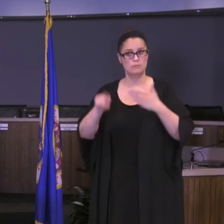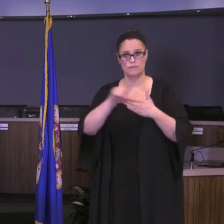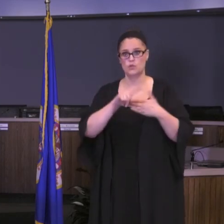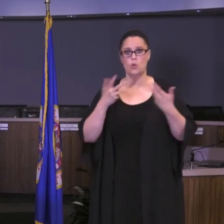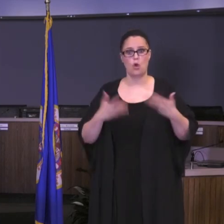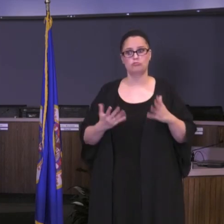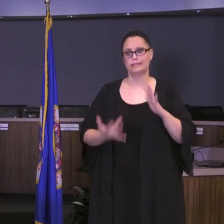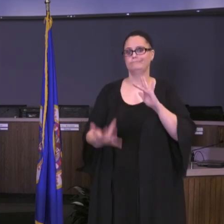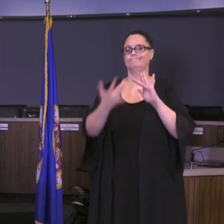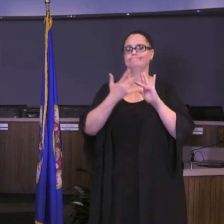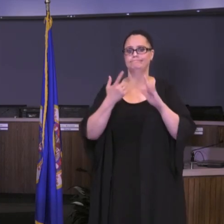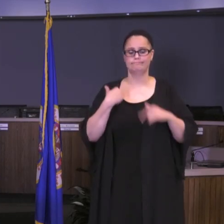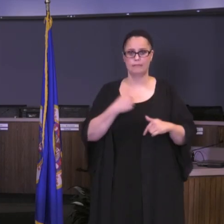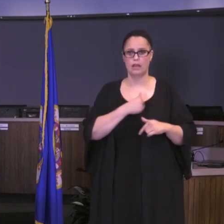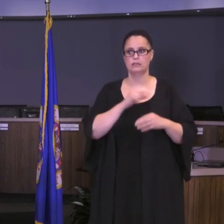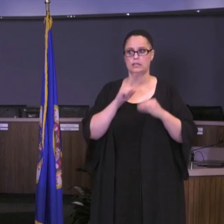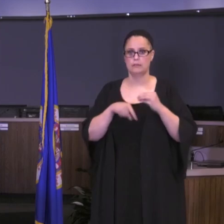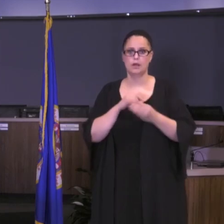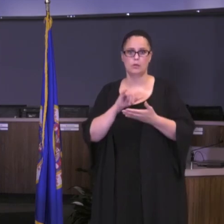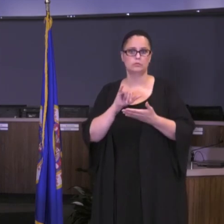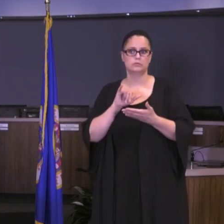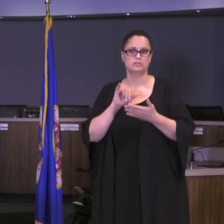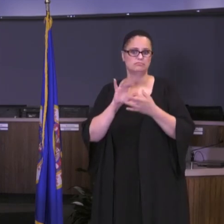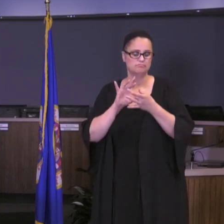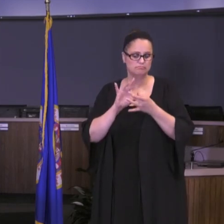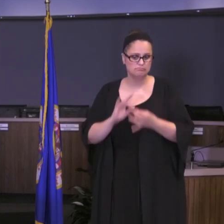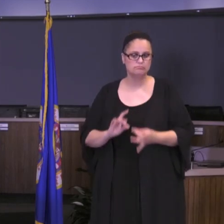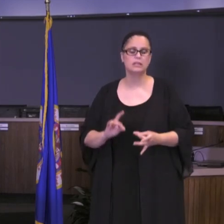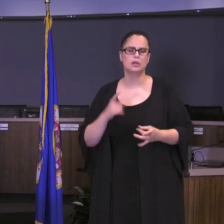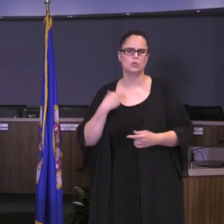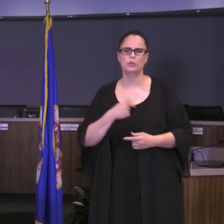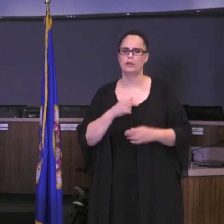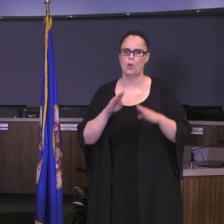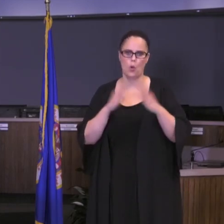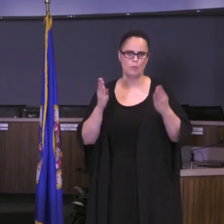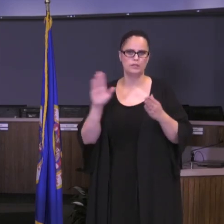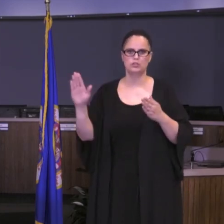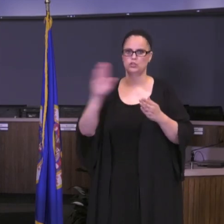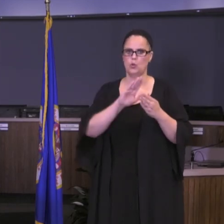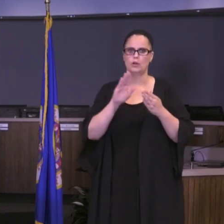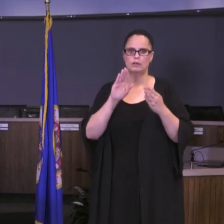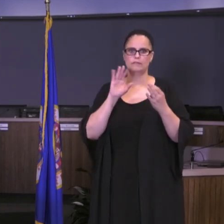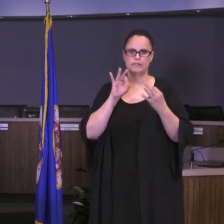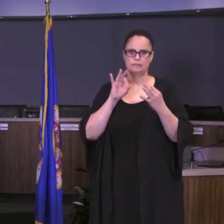of the wording and things like that. We are always open to that feedback and really appreciate you doing that as well, so thank you.